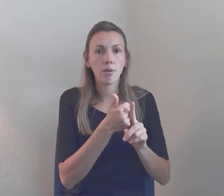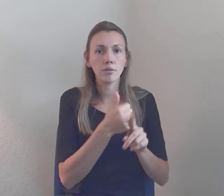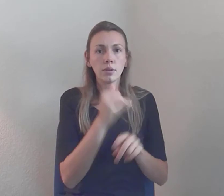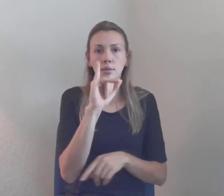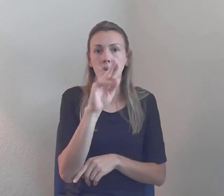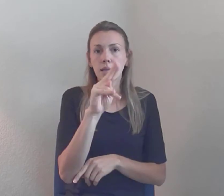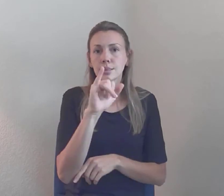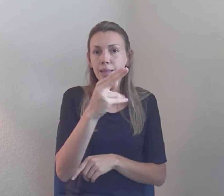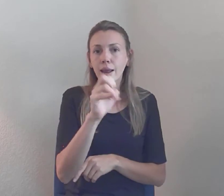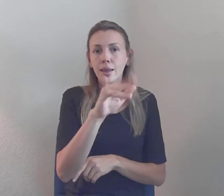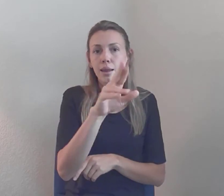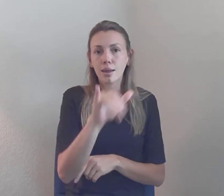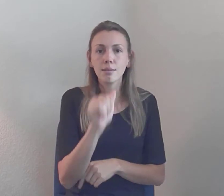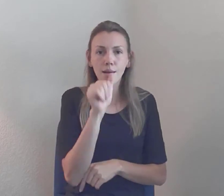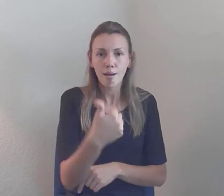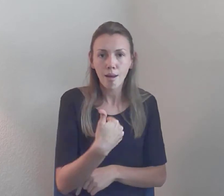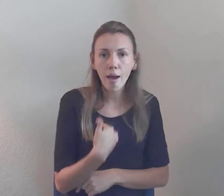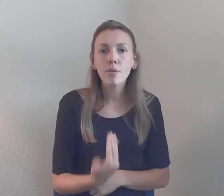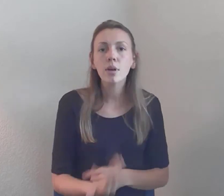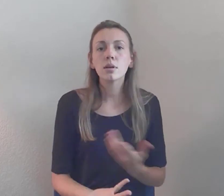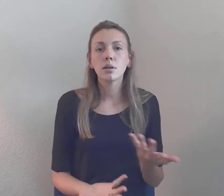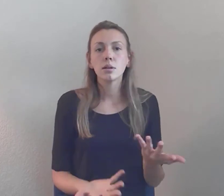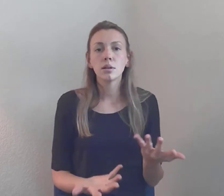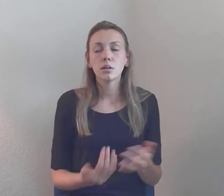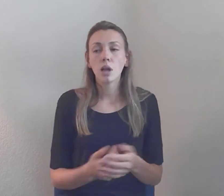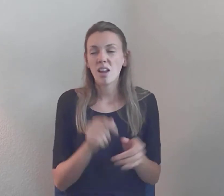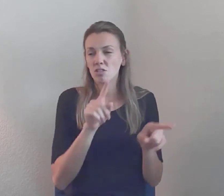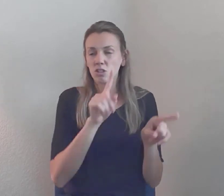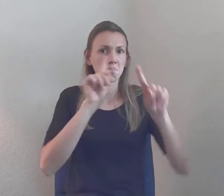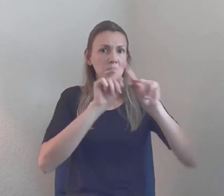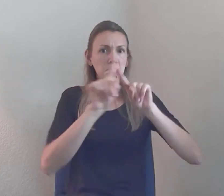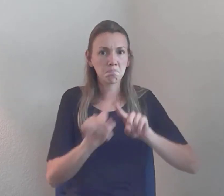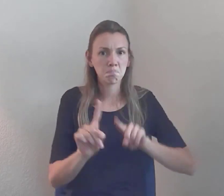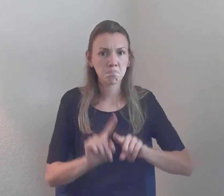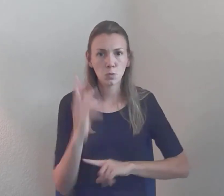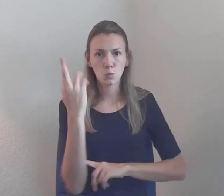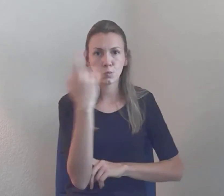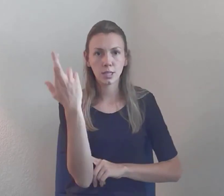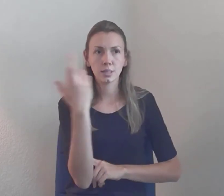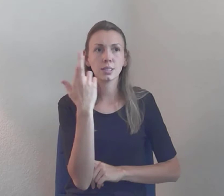and lots of other adventures... So each of these sections where I talked about what was going on in my life,